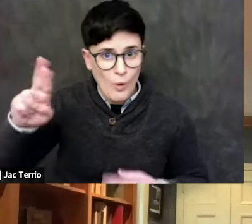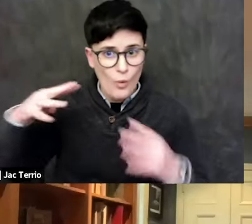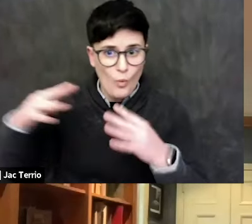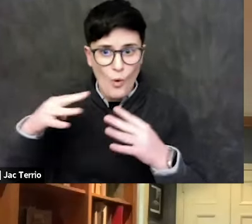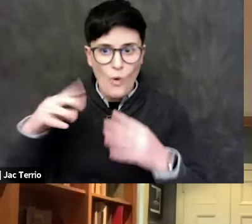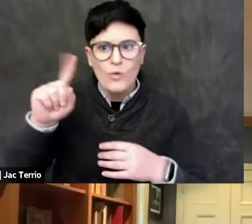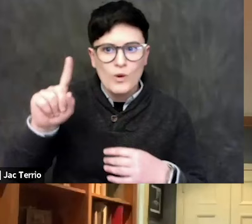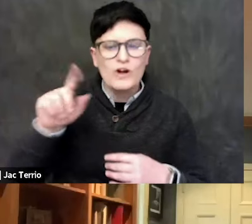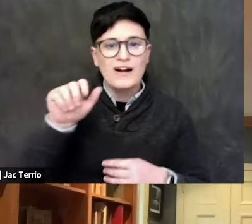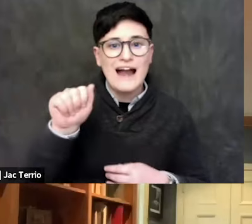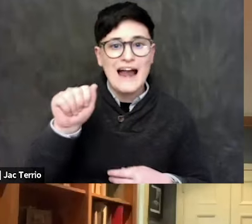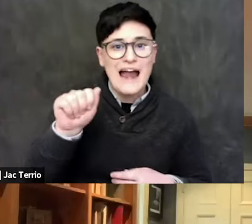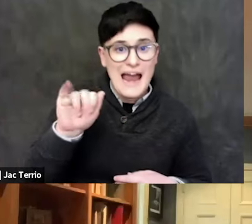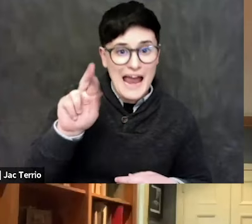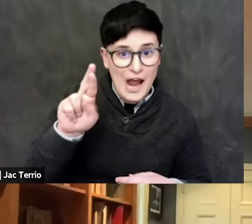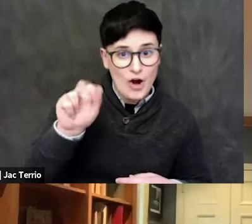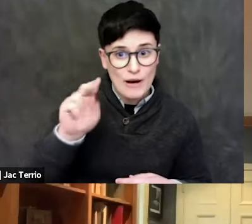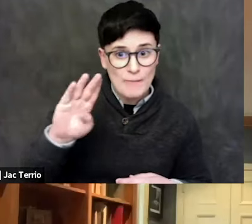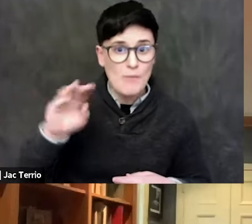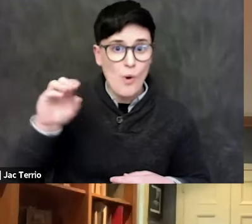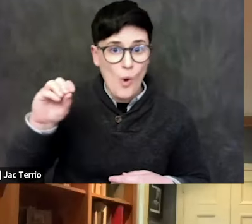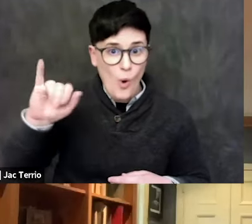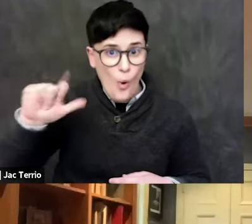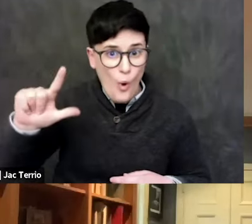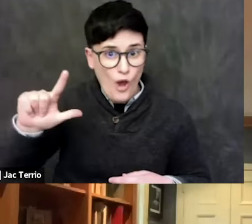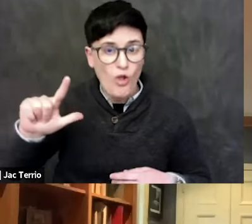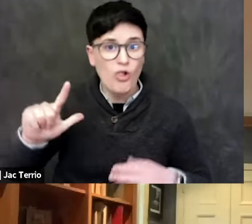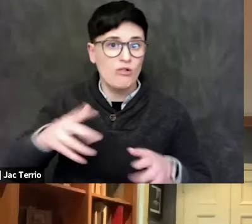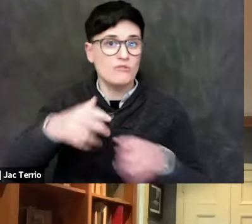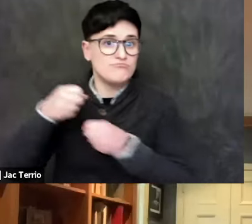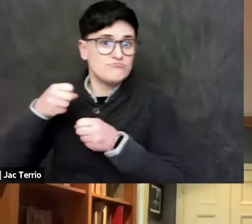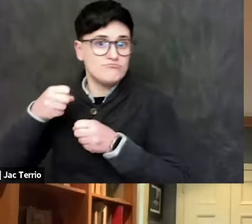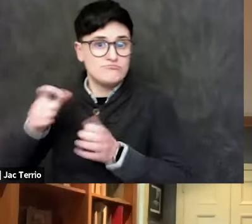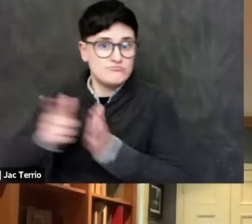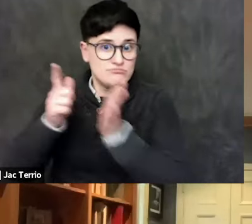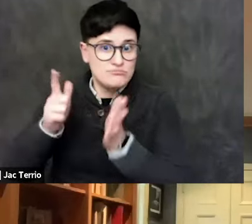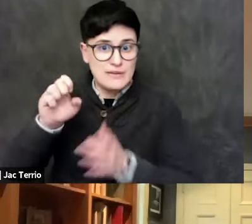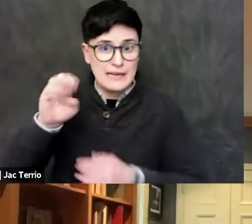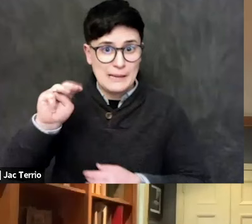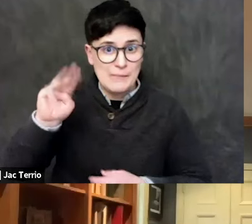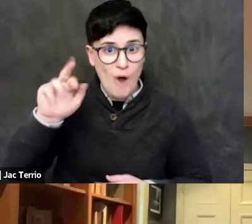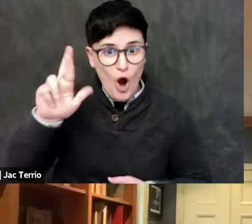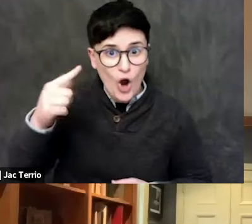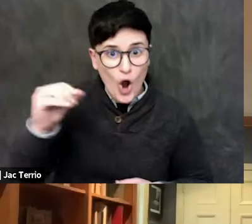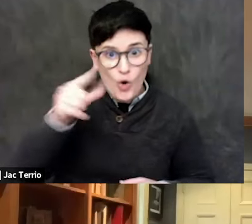And those of us who were old enough to remember, you know, we had to go on even days and odd days to fill up our tanks. And it was a concern that Jews were gonna be blamed,